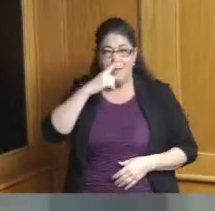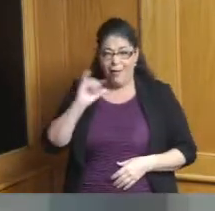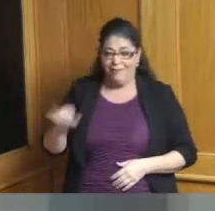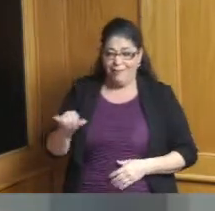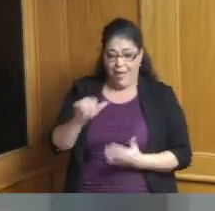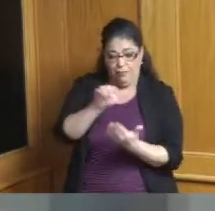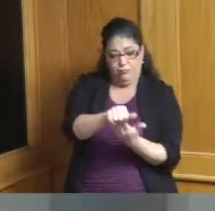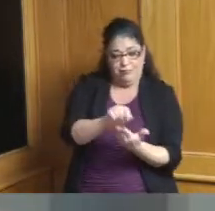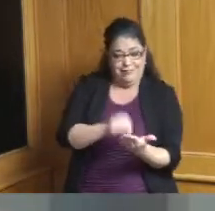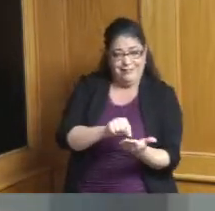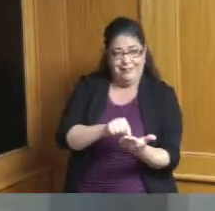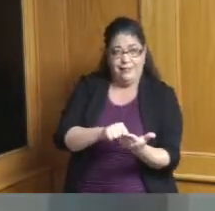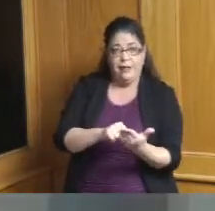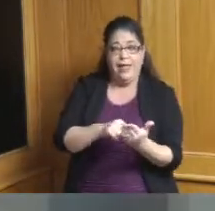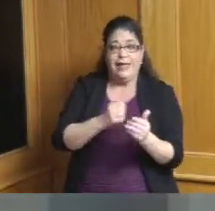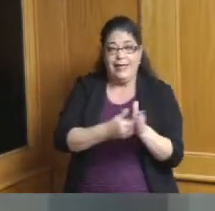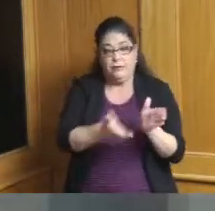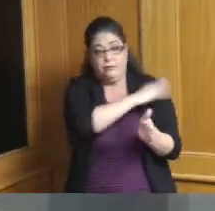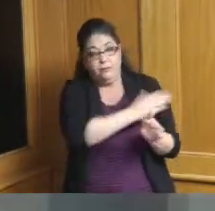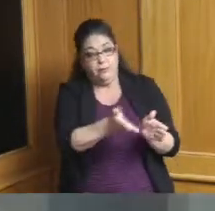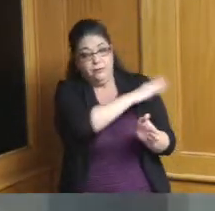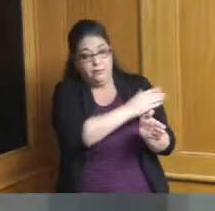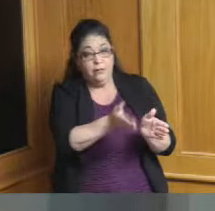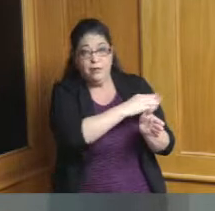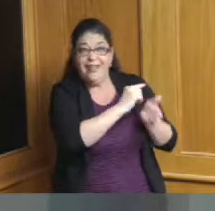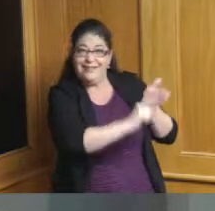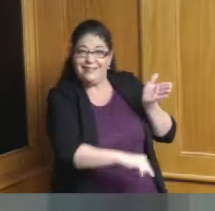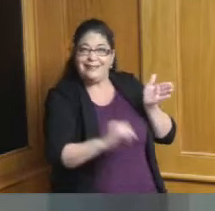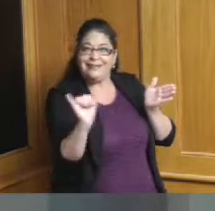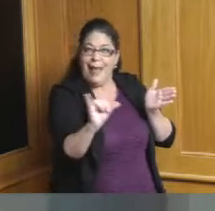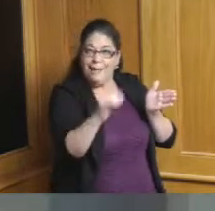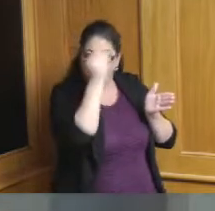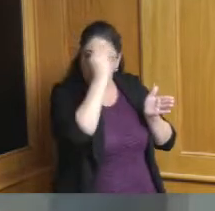same packet and just write on there the solutions would be the same recommendations would be the